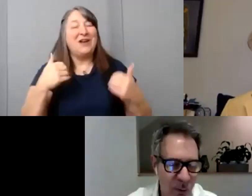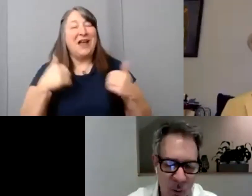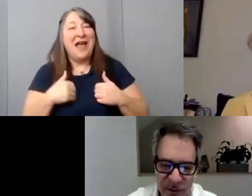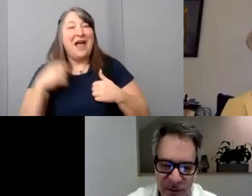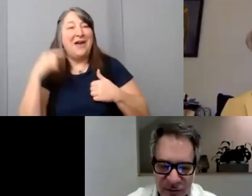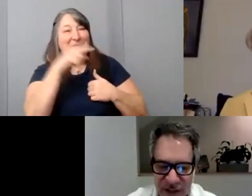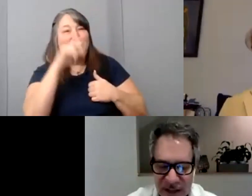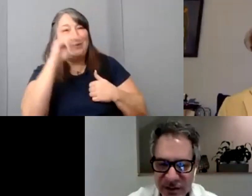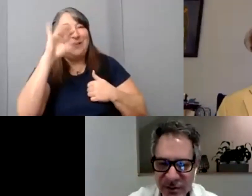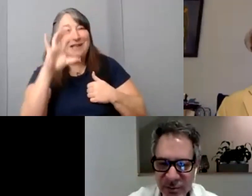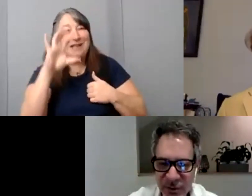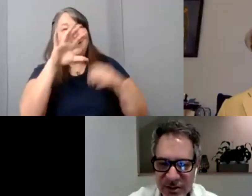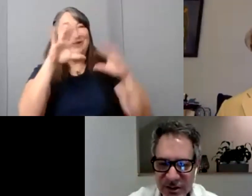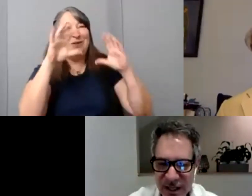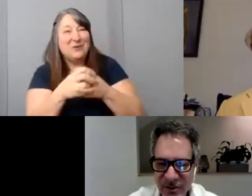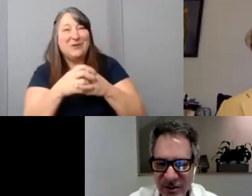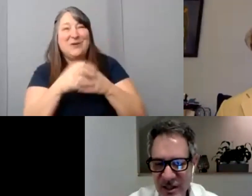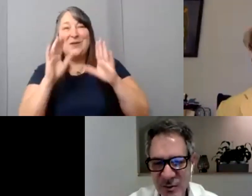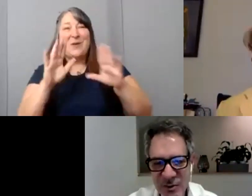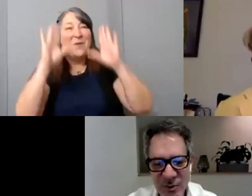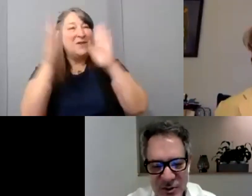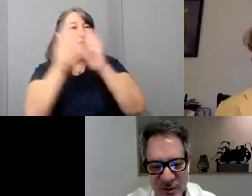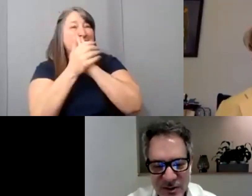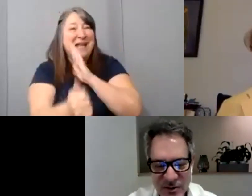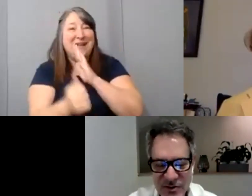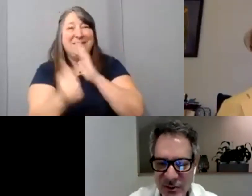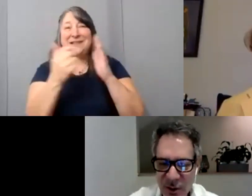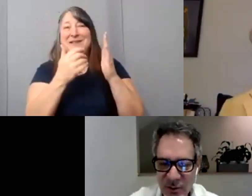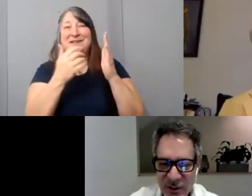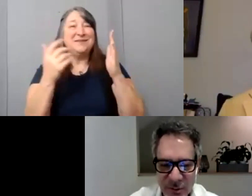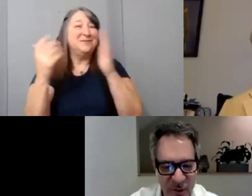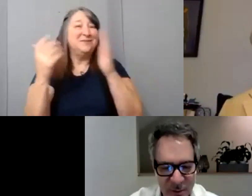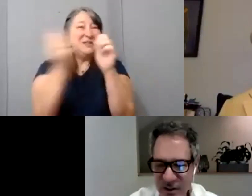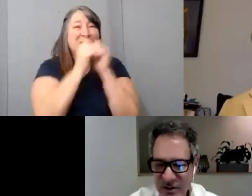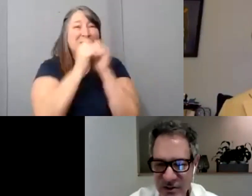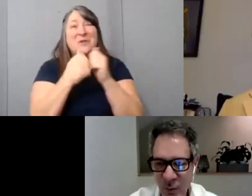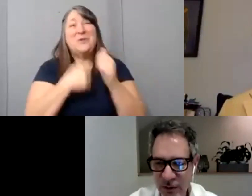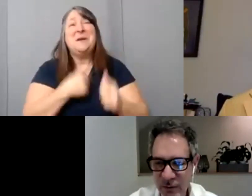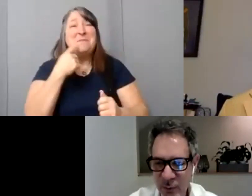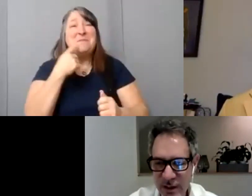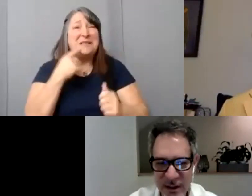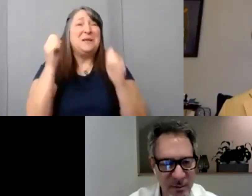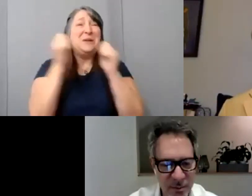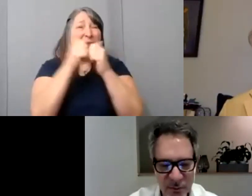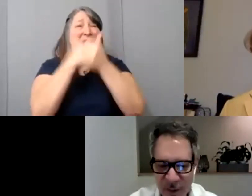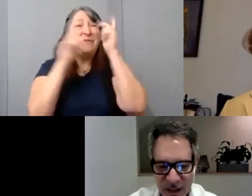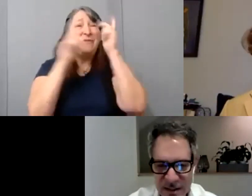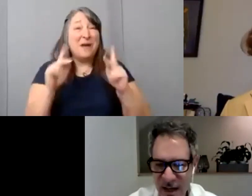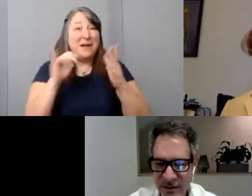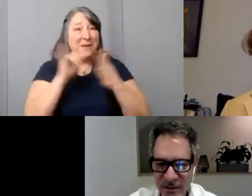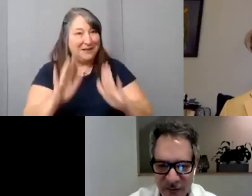wonderful talent that you bring together. And yes we do miss being at the studio with everybody but this is a wonderful way to get people from out of town and